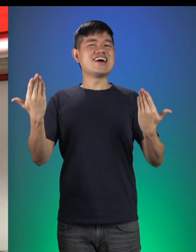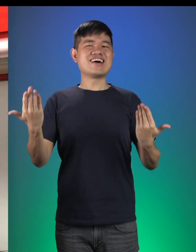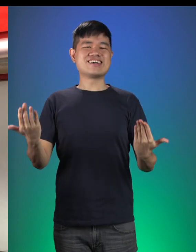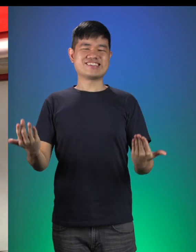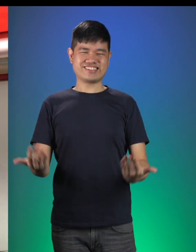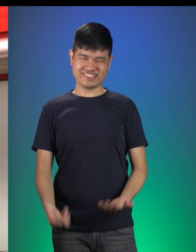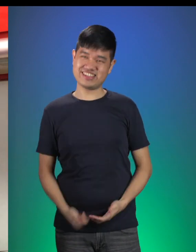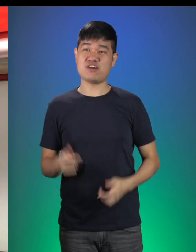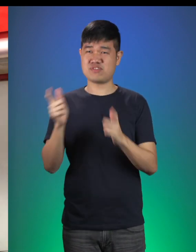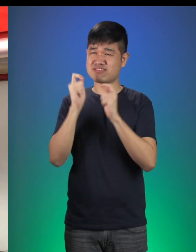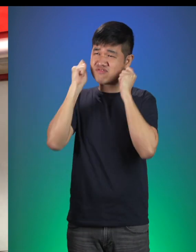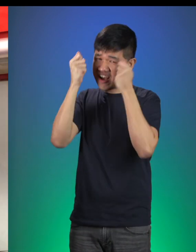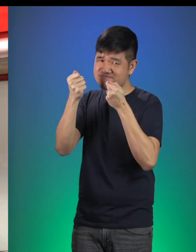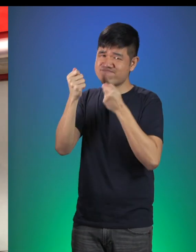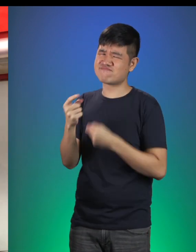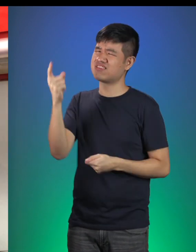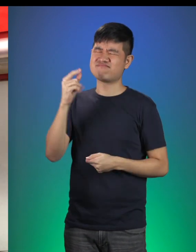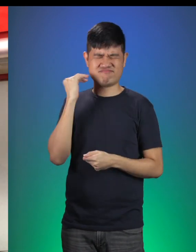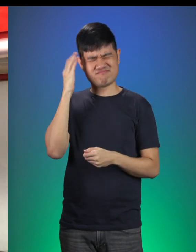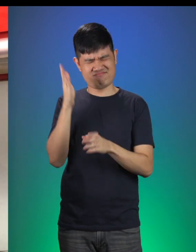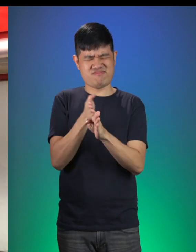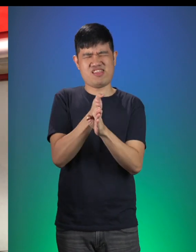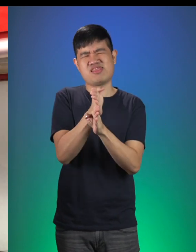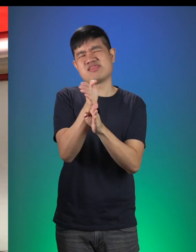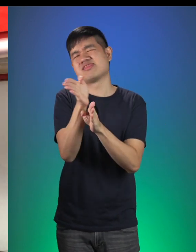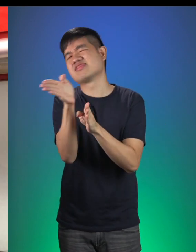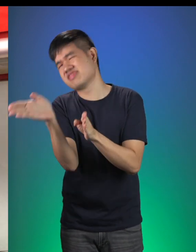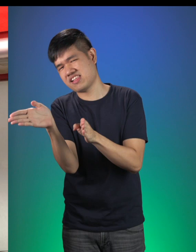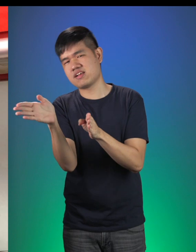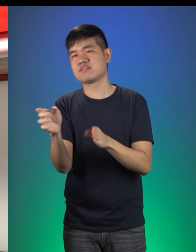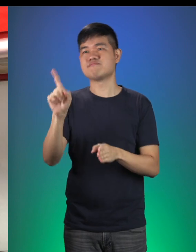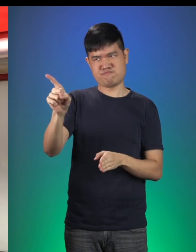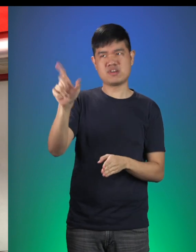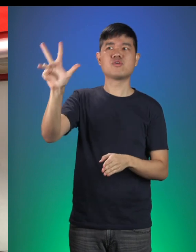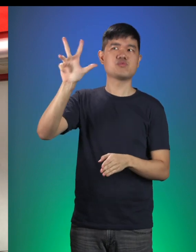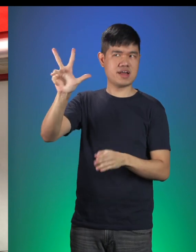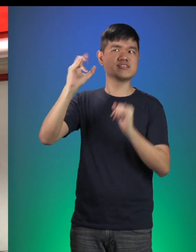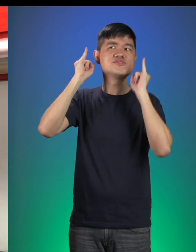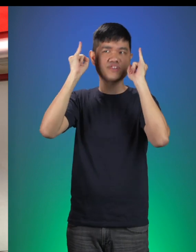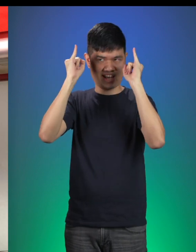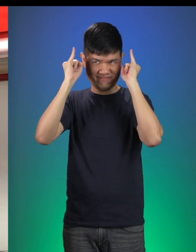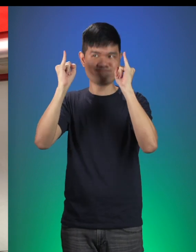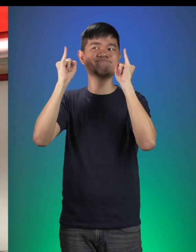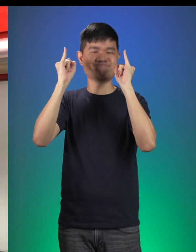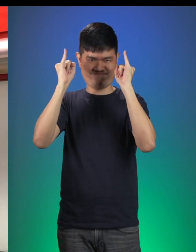Now Little Red, we all know you tend to get a little distracted sometimes. So here are 3 instructions. Number one,